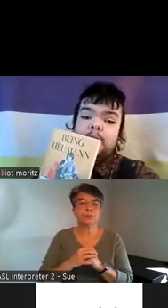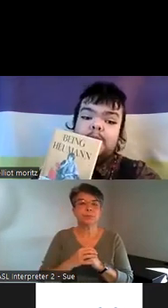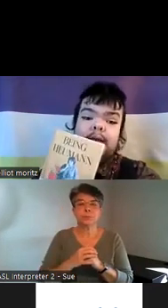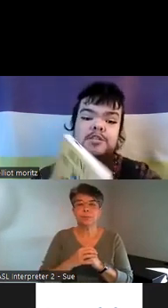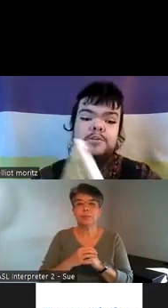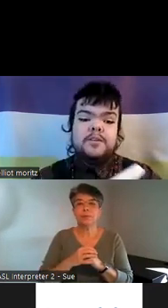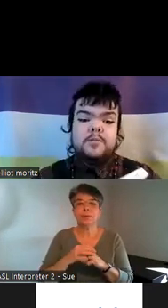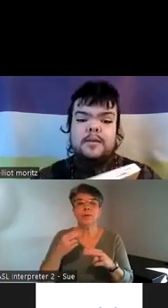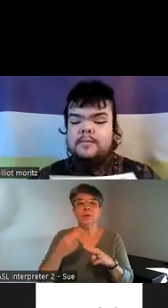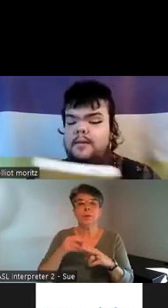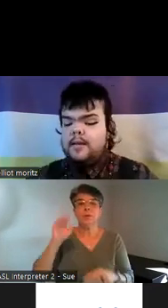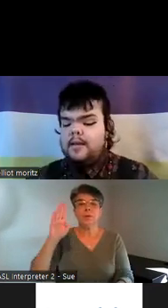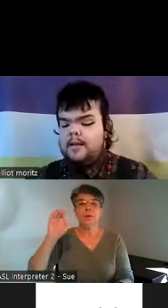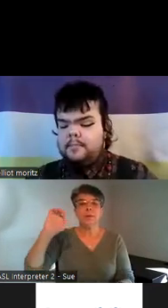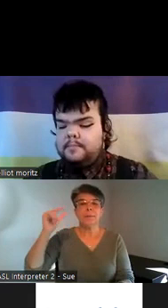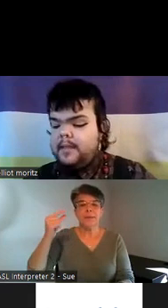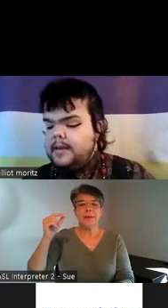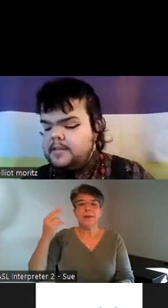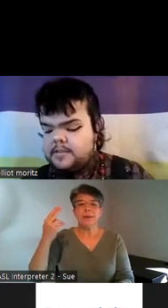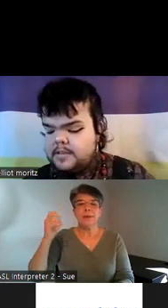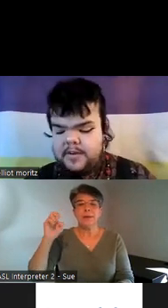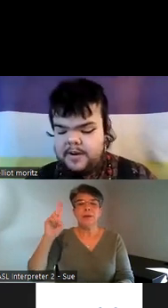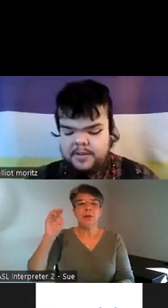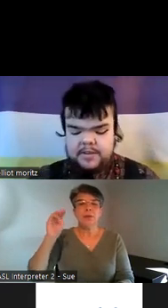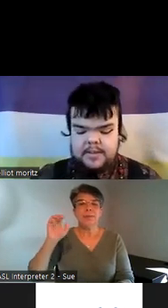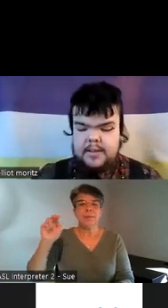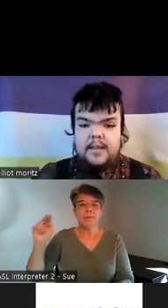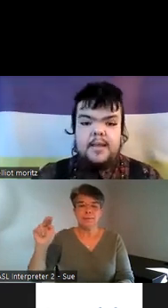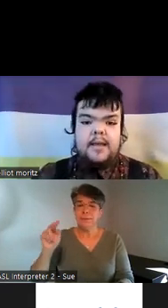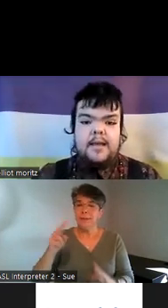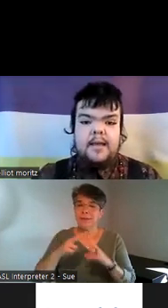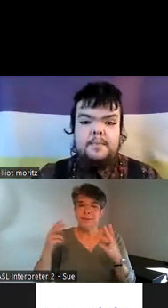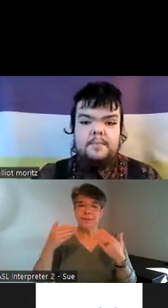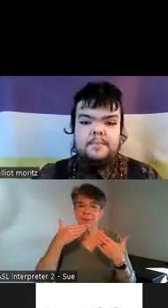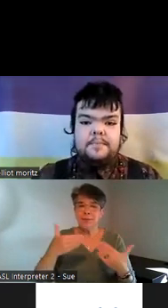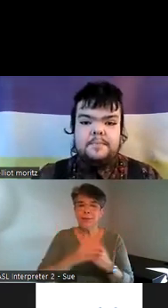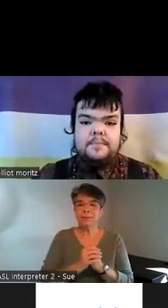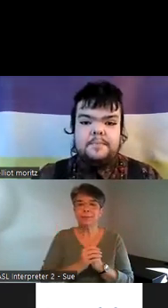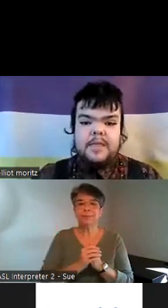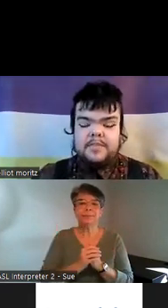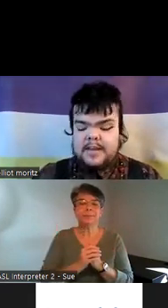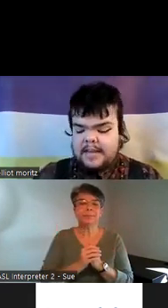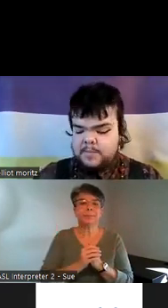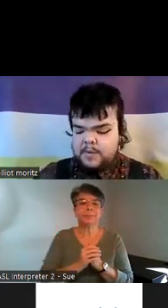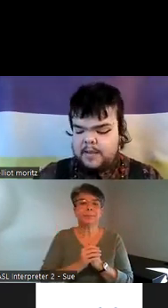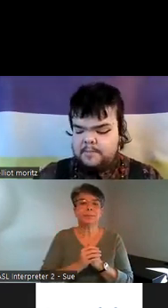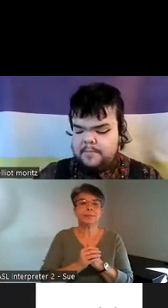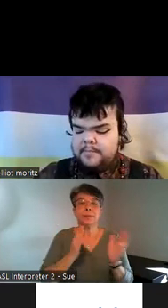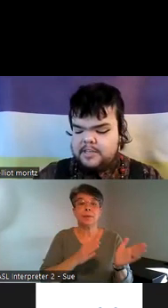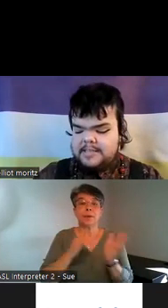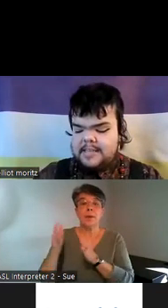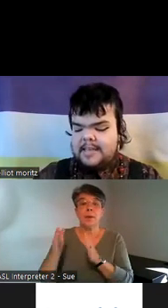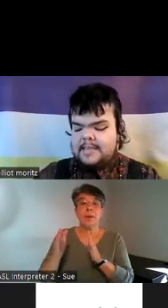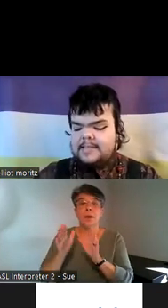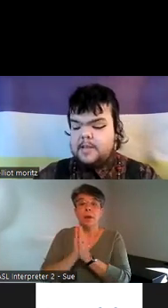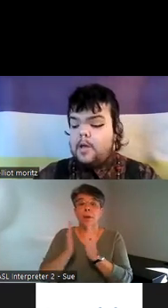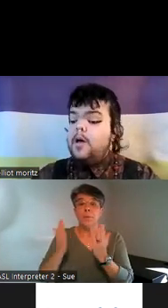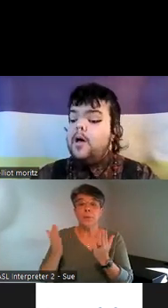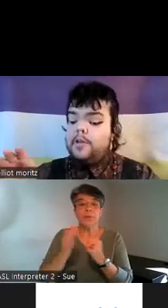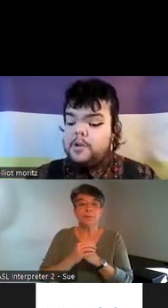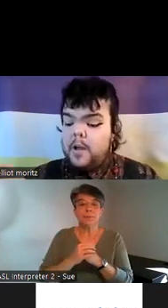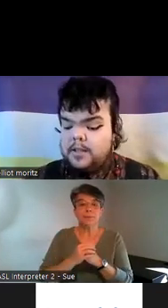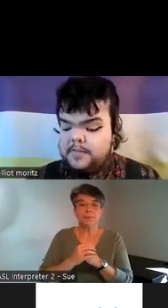human by Judith human um and it's it's very good um the next book I'm suggesting is Al also all of